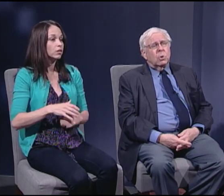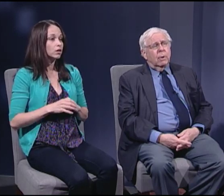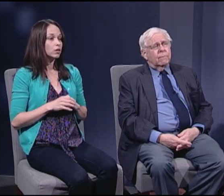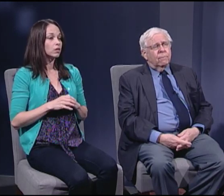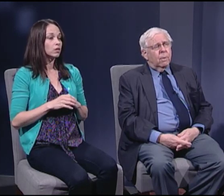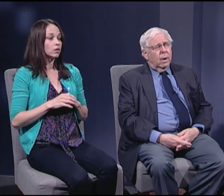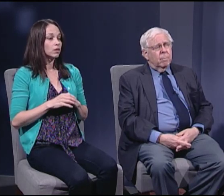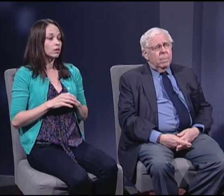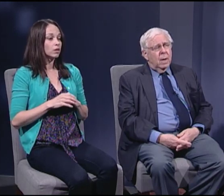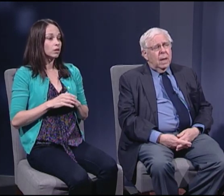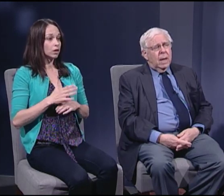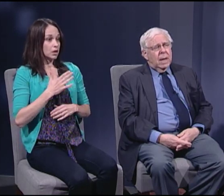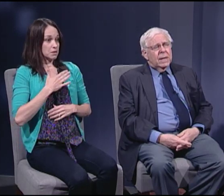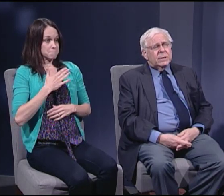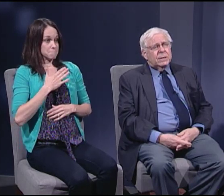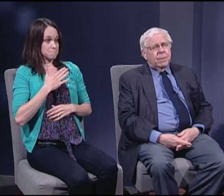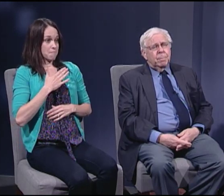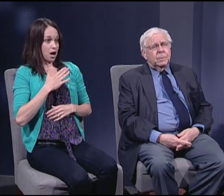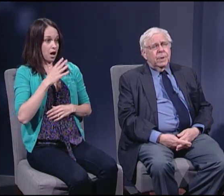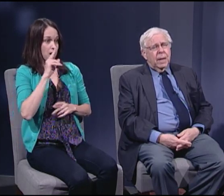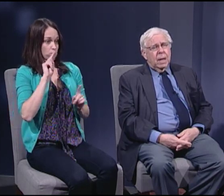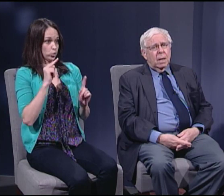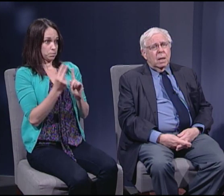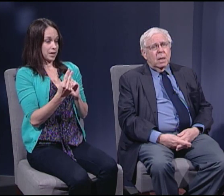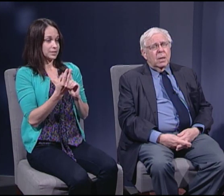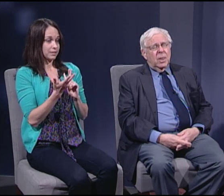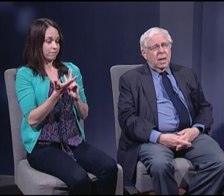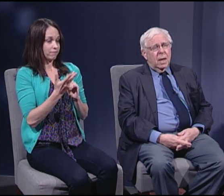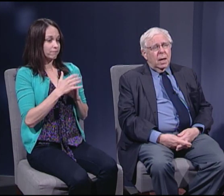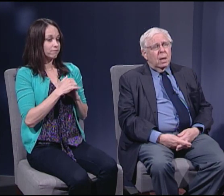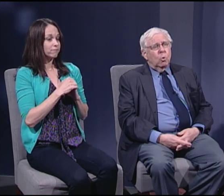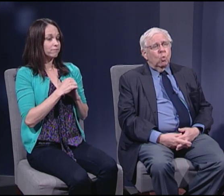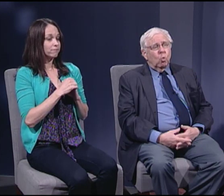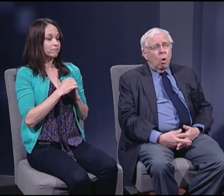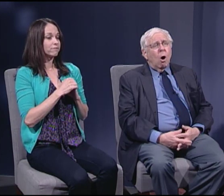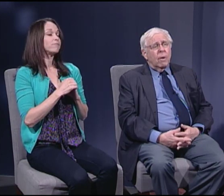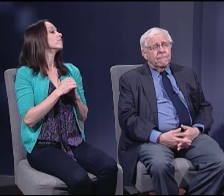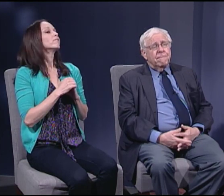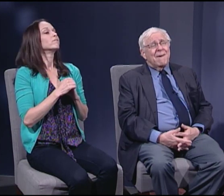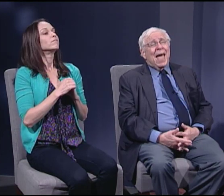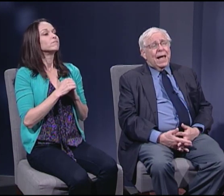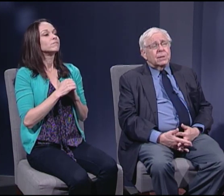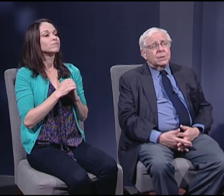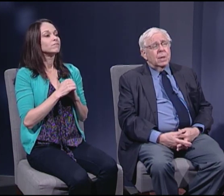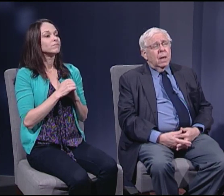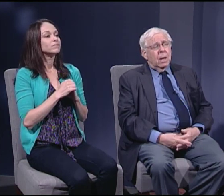Where I start from it's simply the raw fact